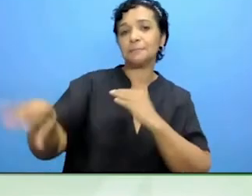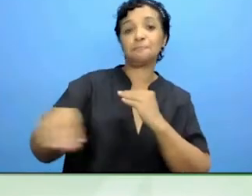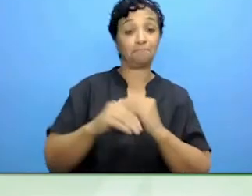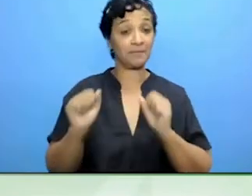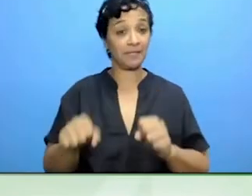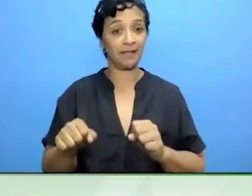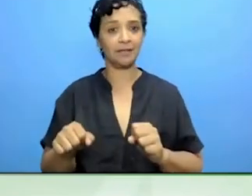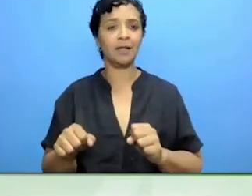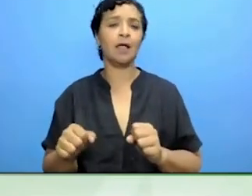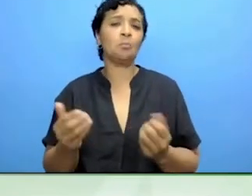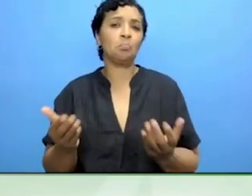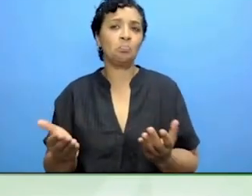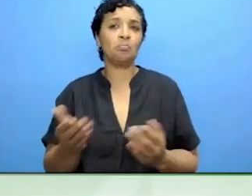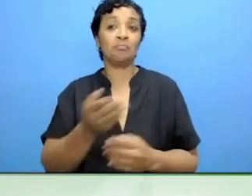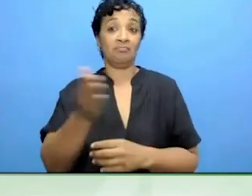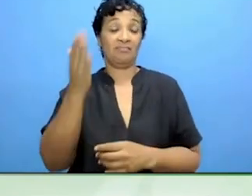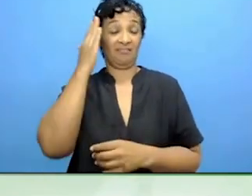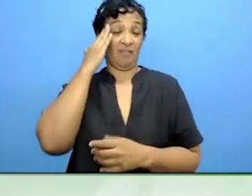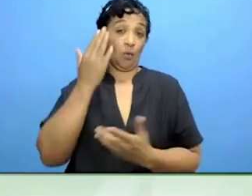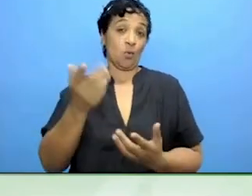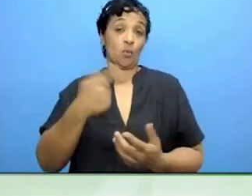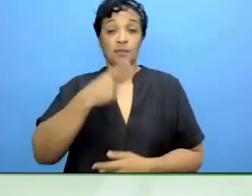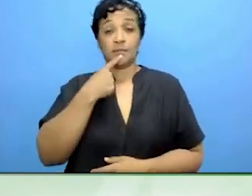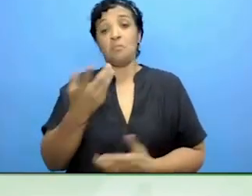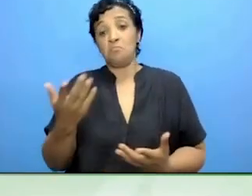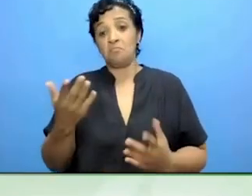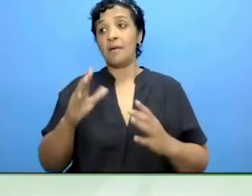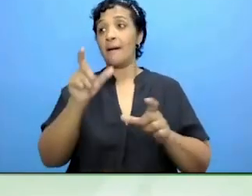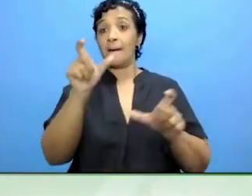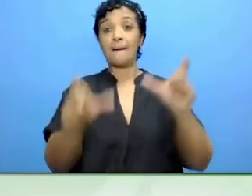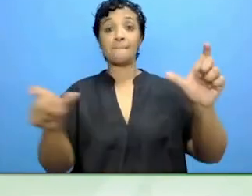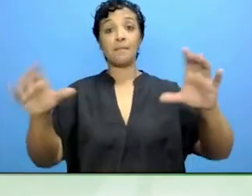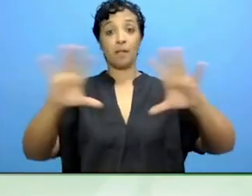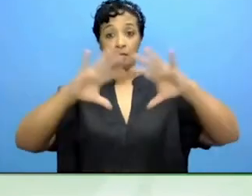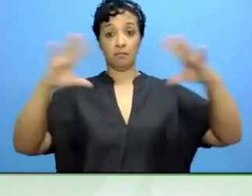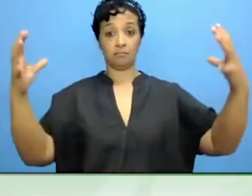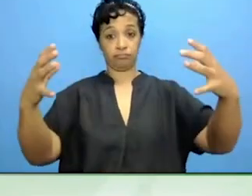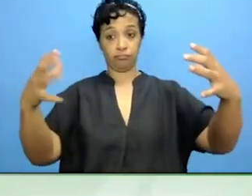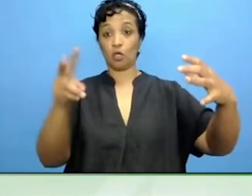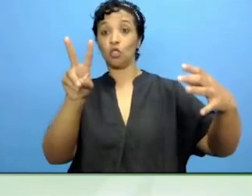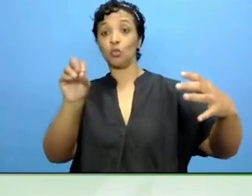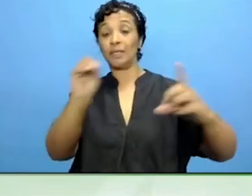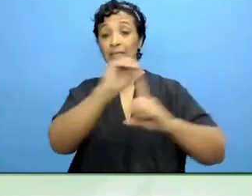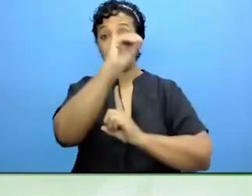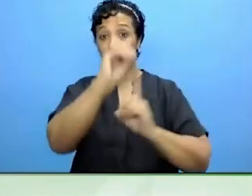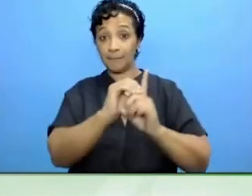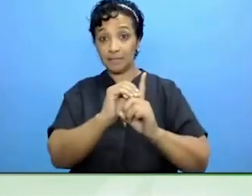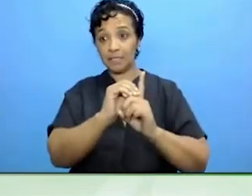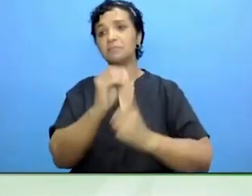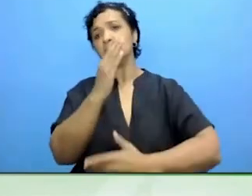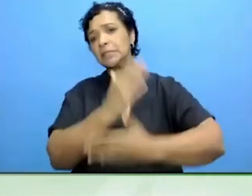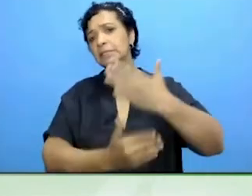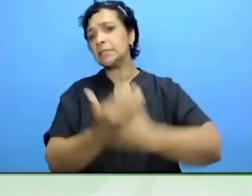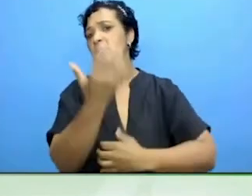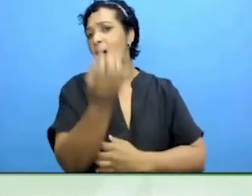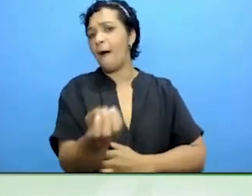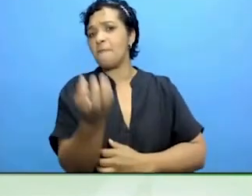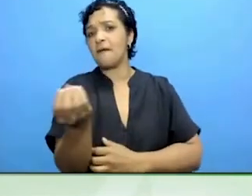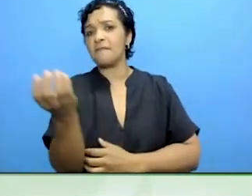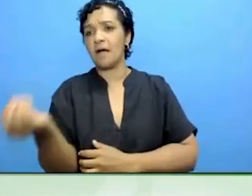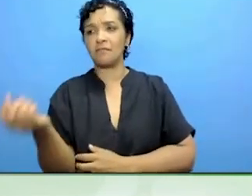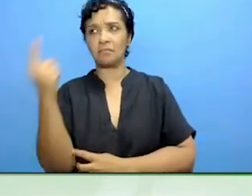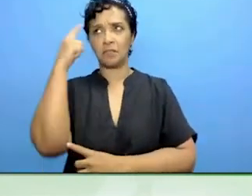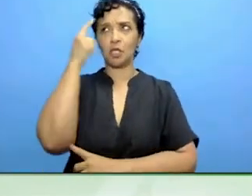that 20% of the population in our states at least have some form of disabilities. That could be quite useful voting pot